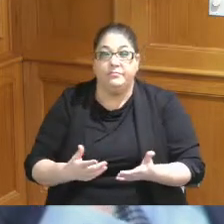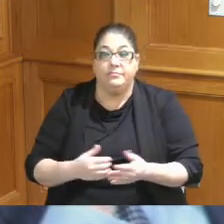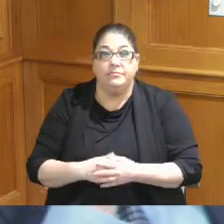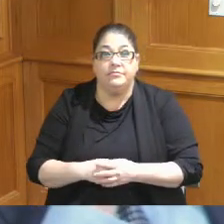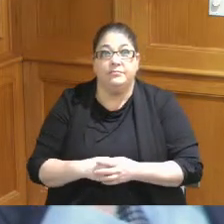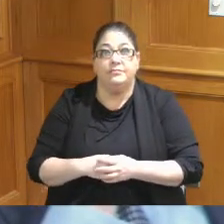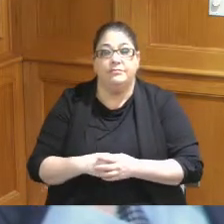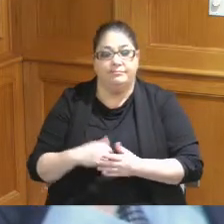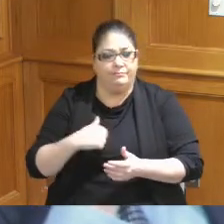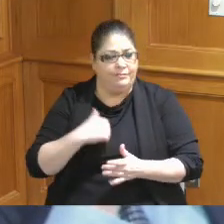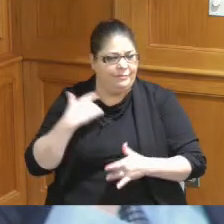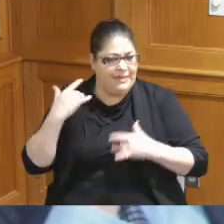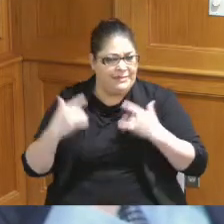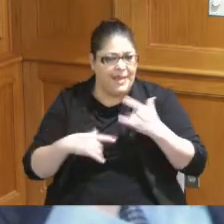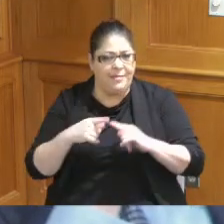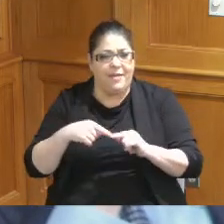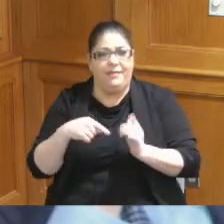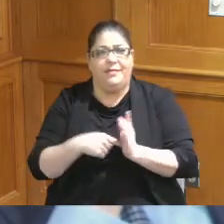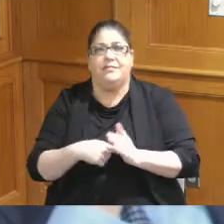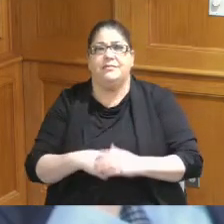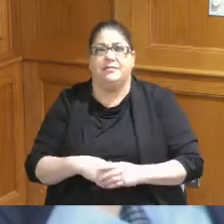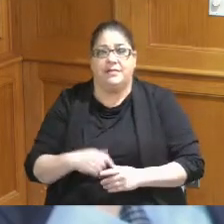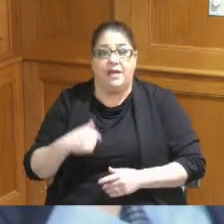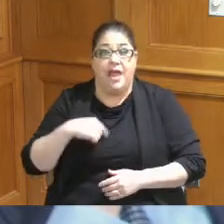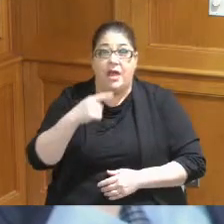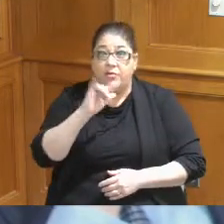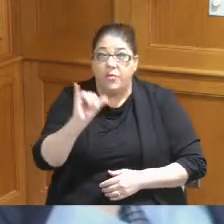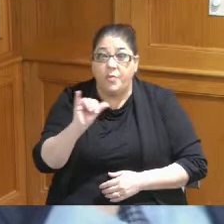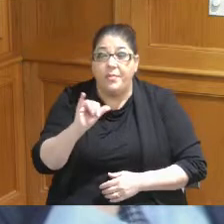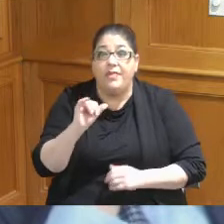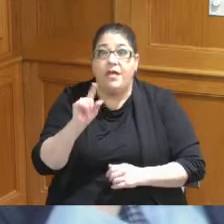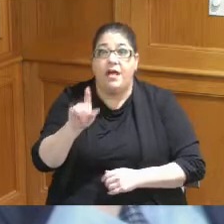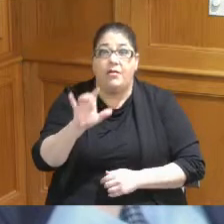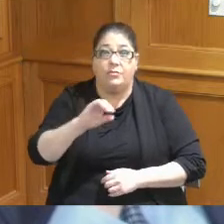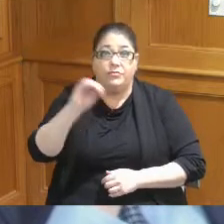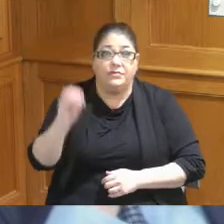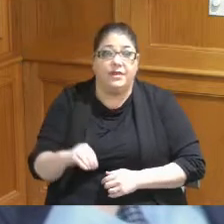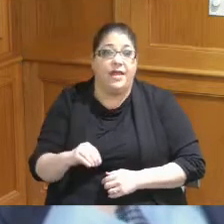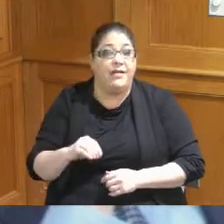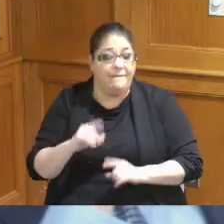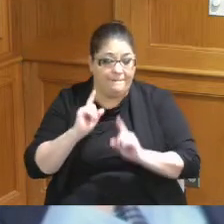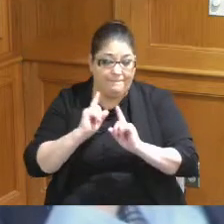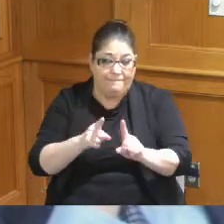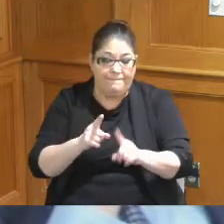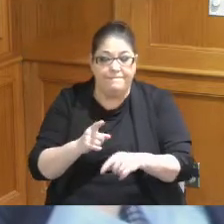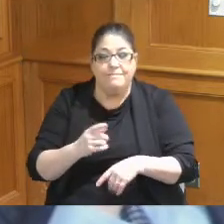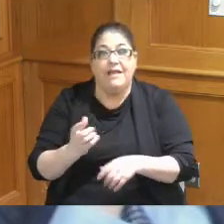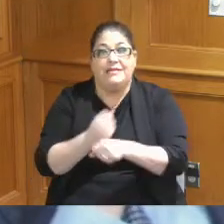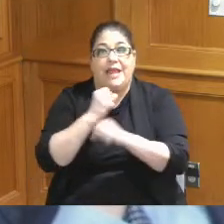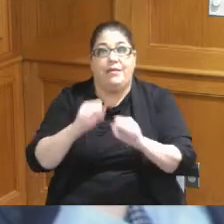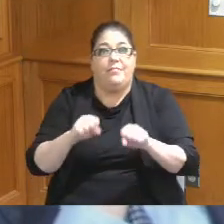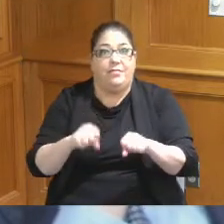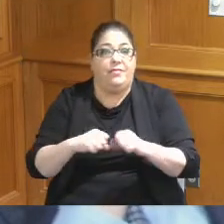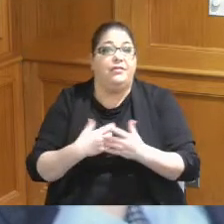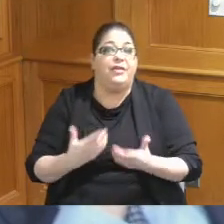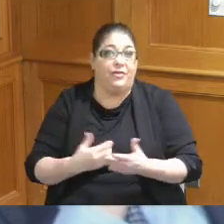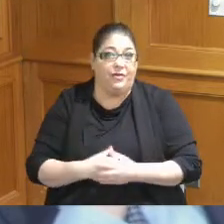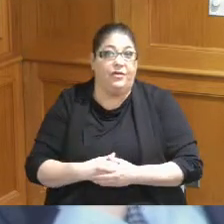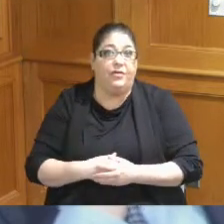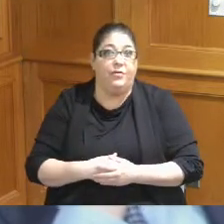I am very excited about this I too hope that 100 it is attainable here with all the jurisdictions